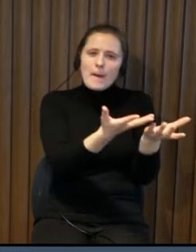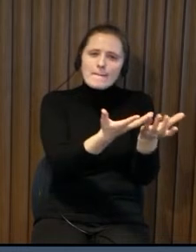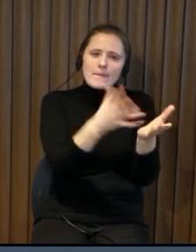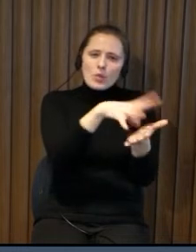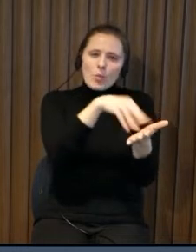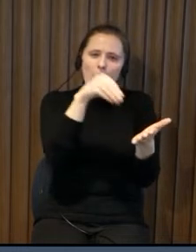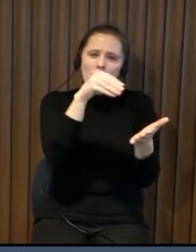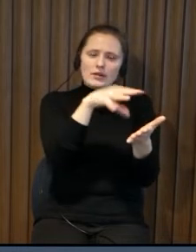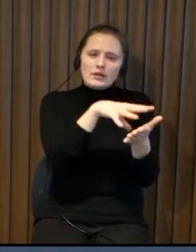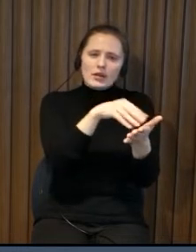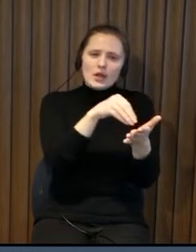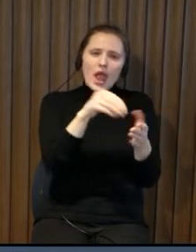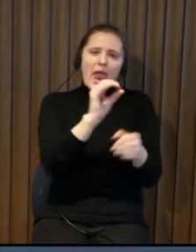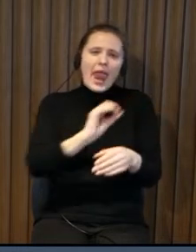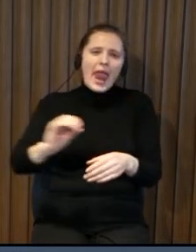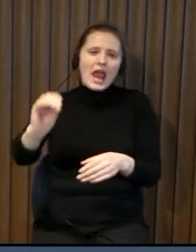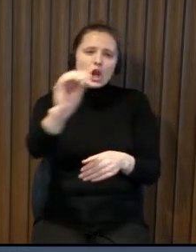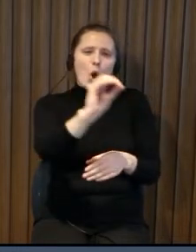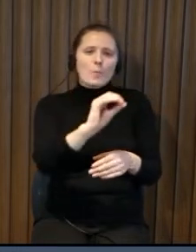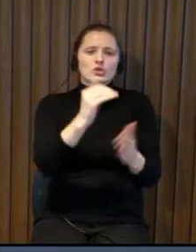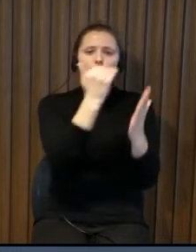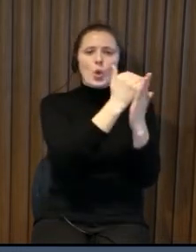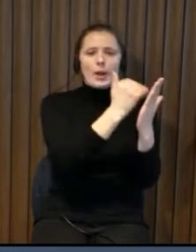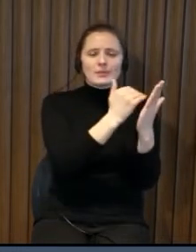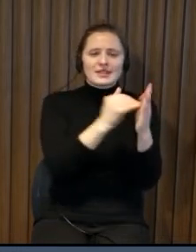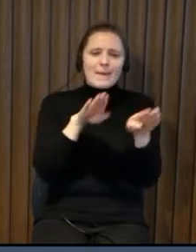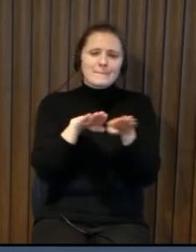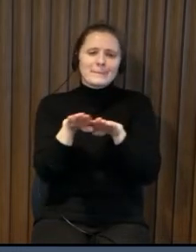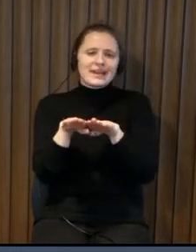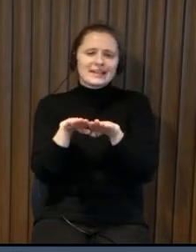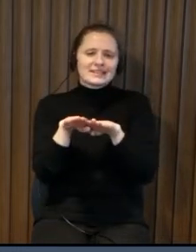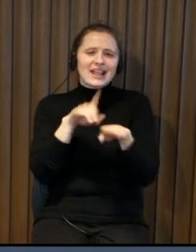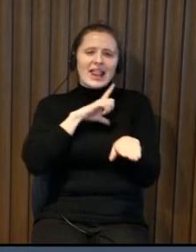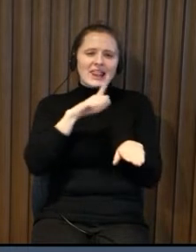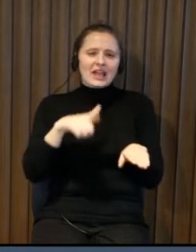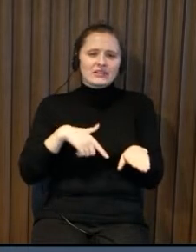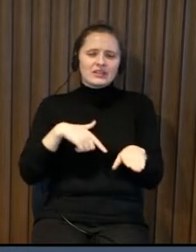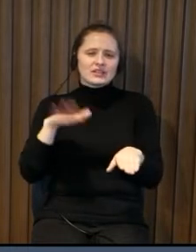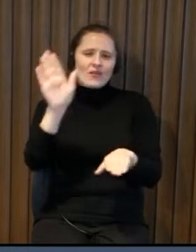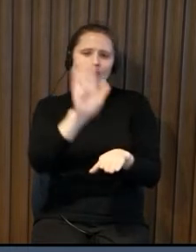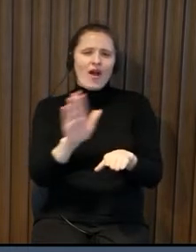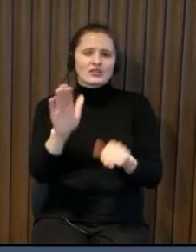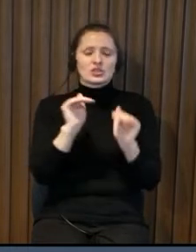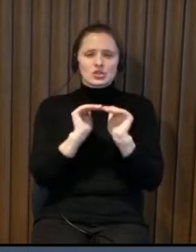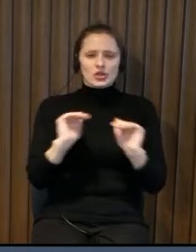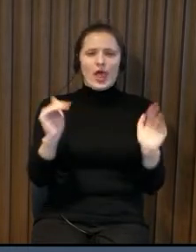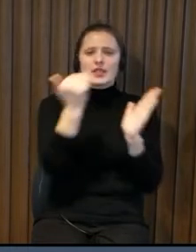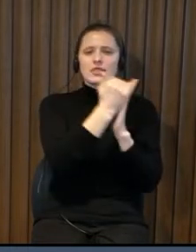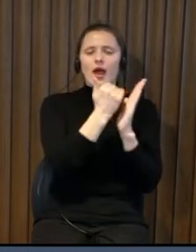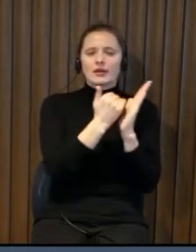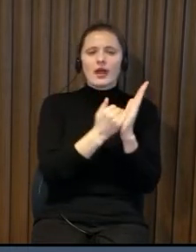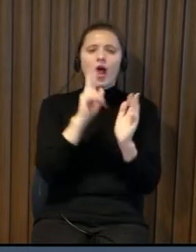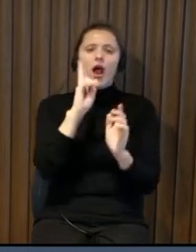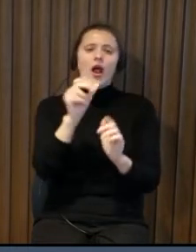go recently latvia has also adopted european regulations and they have transposed it also has